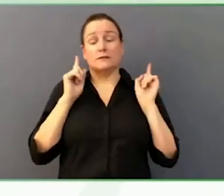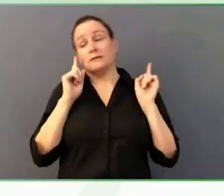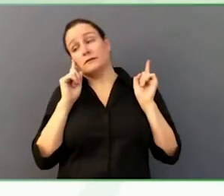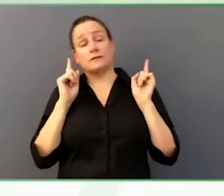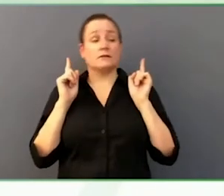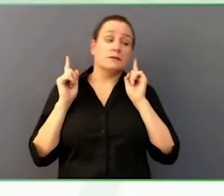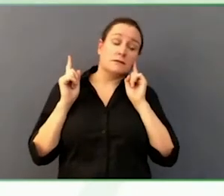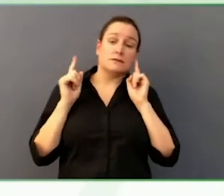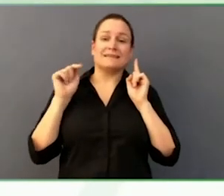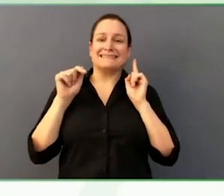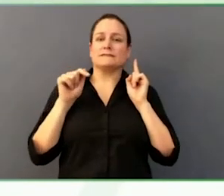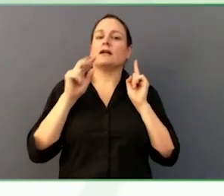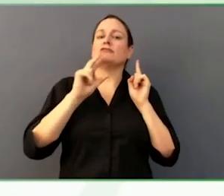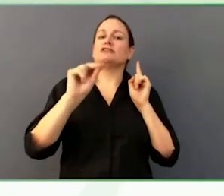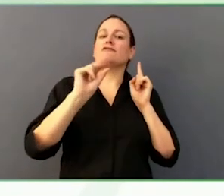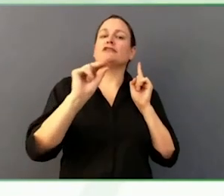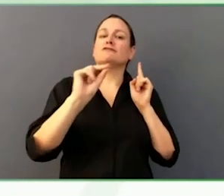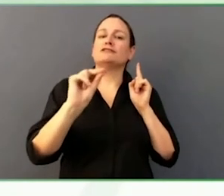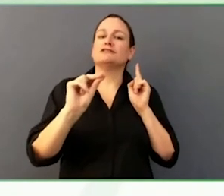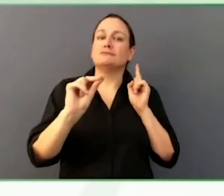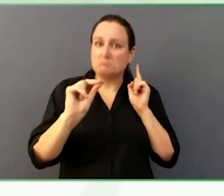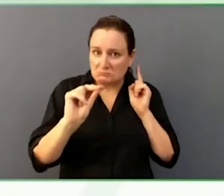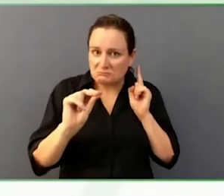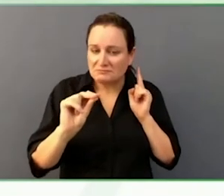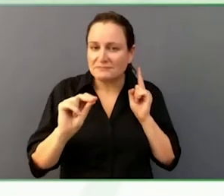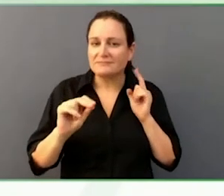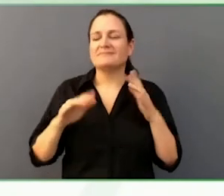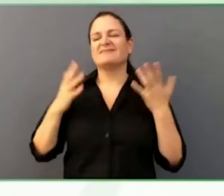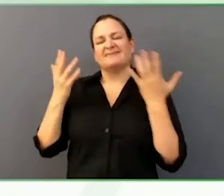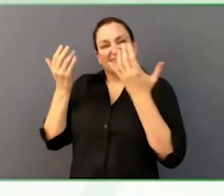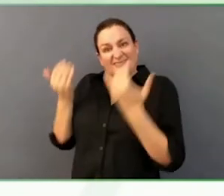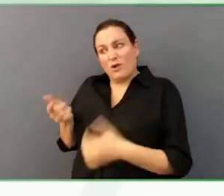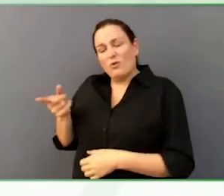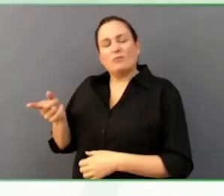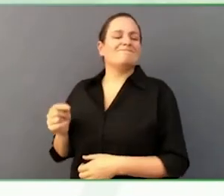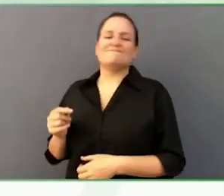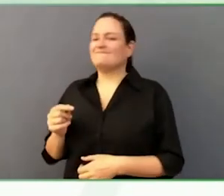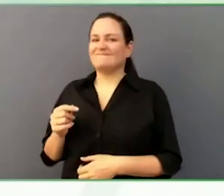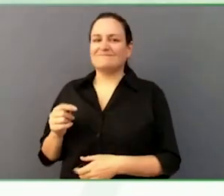high-tech system to a low-tech communication book that requires